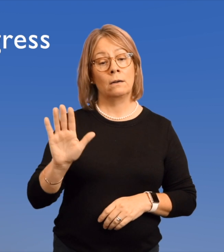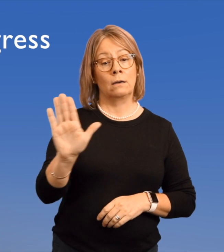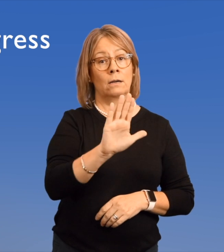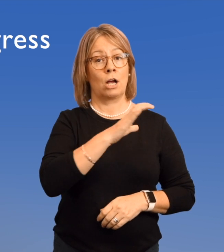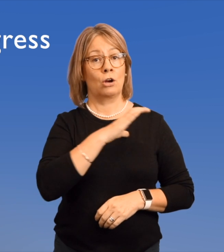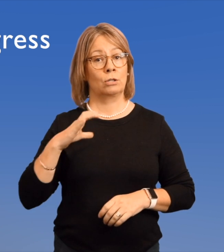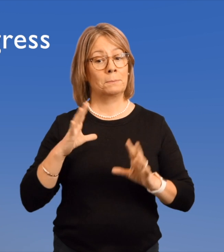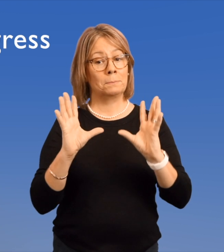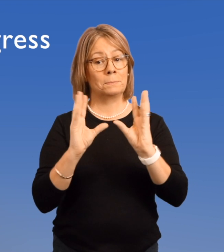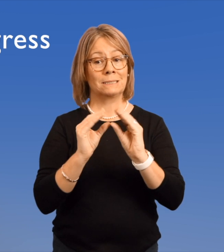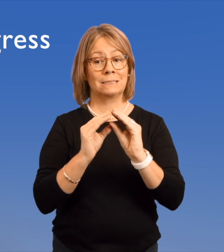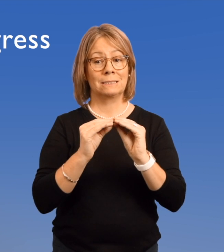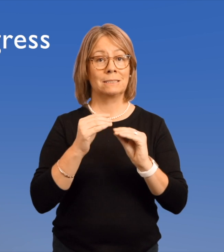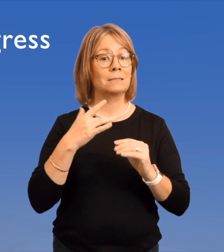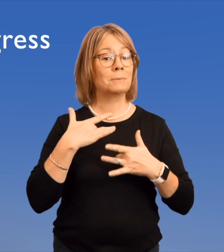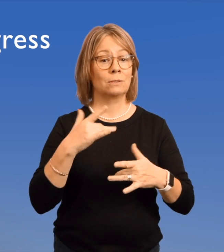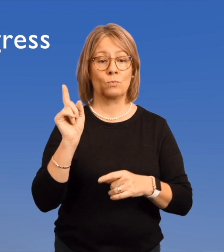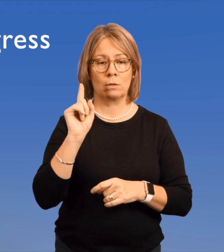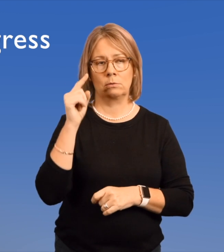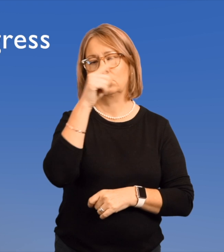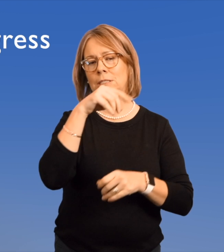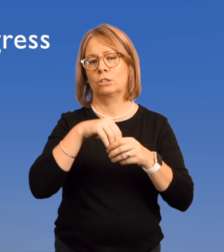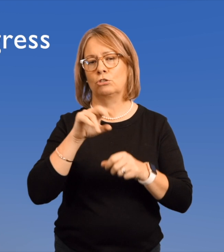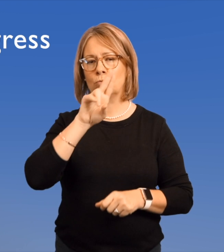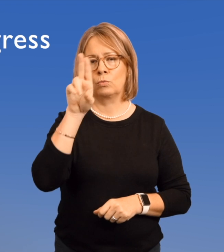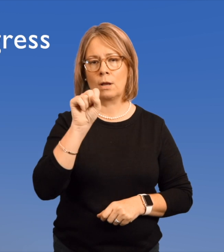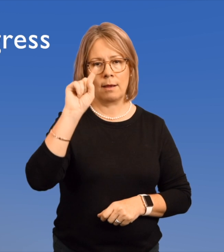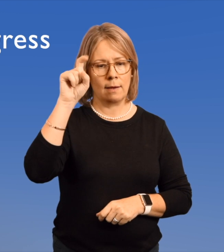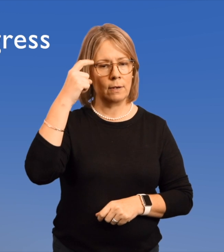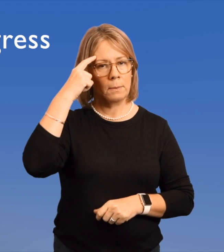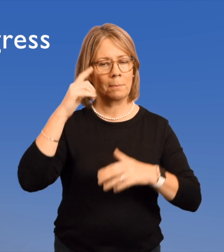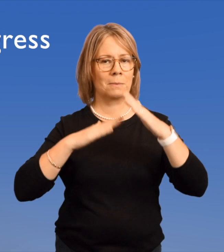Their meeting halls are in the U.S. Capitol Building